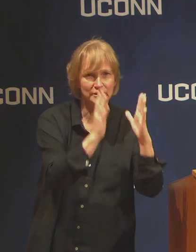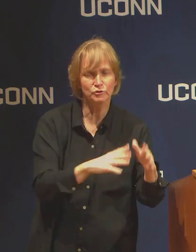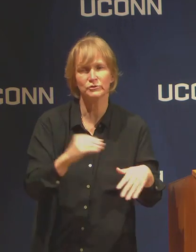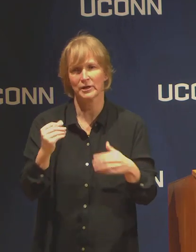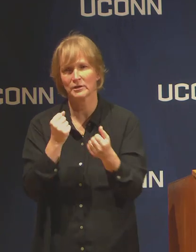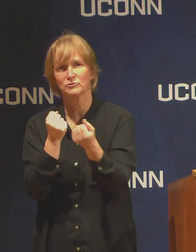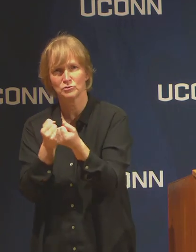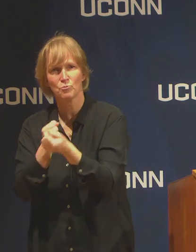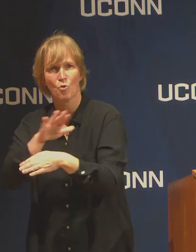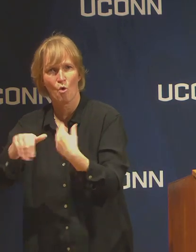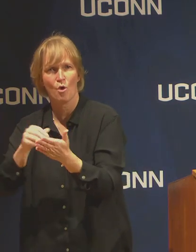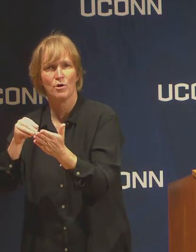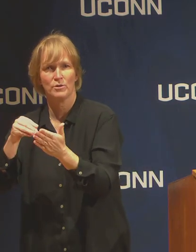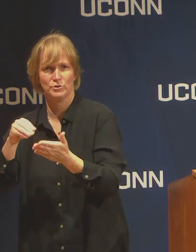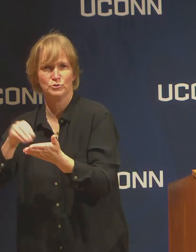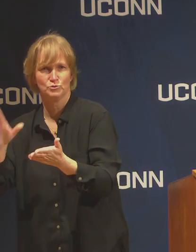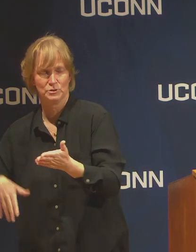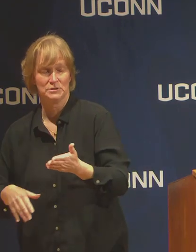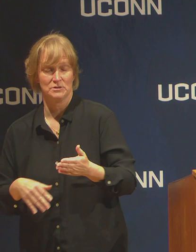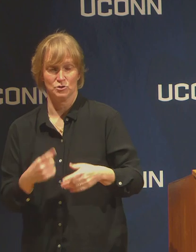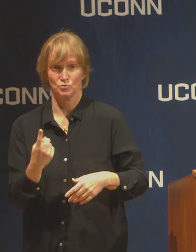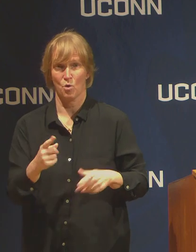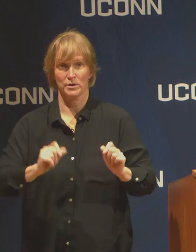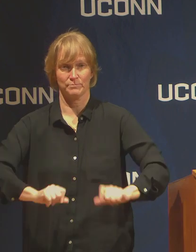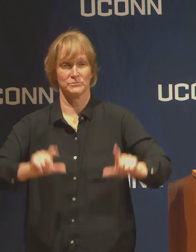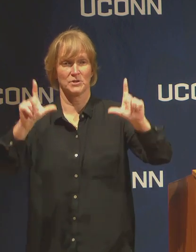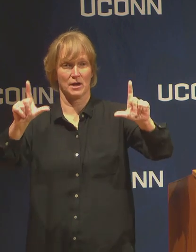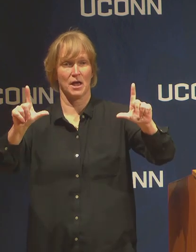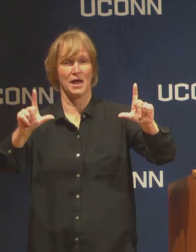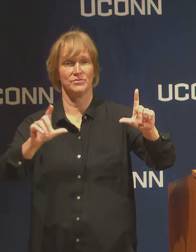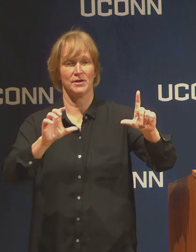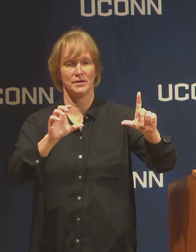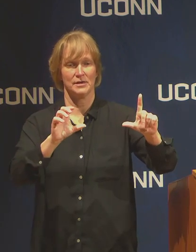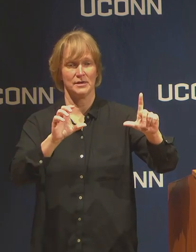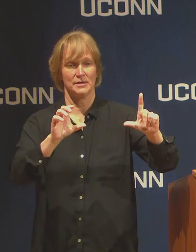There's a site set up called Keep Teaching.